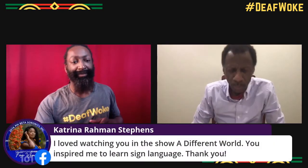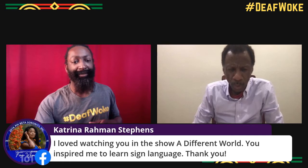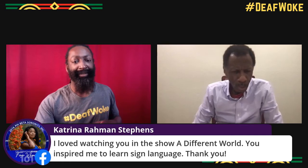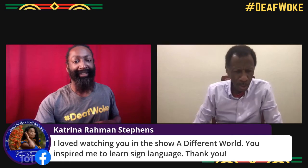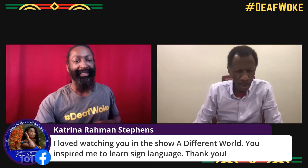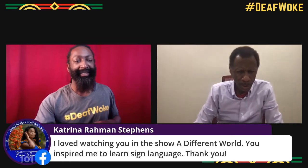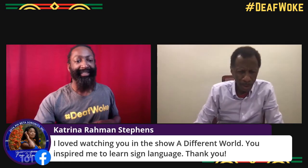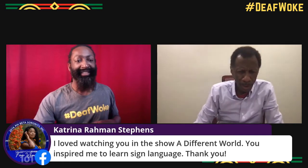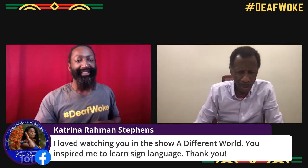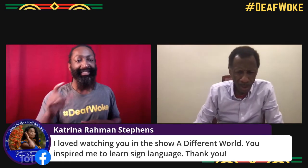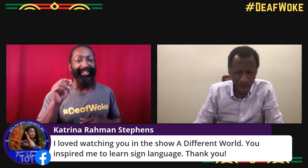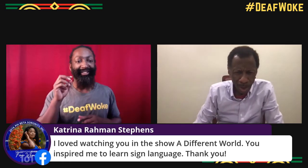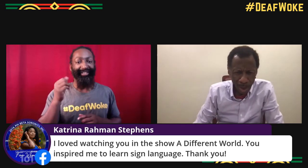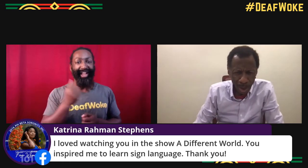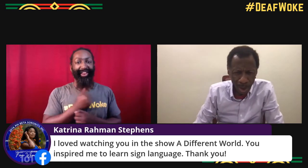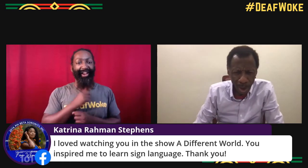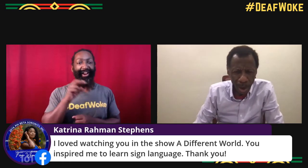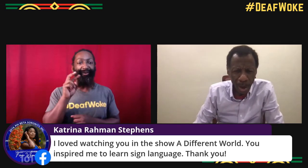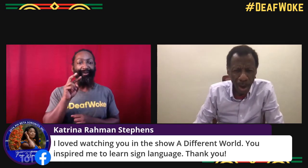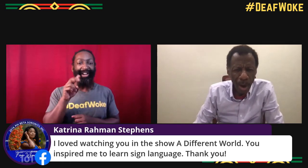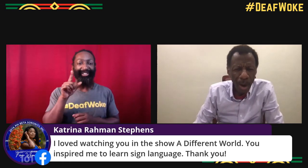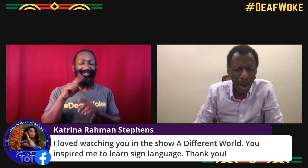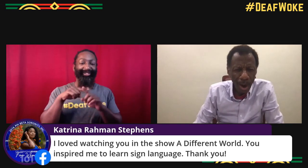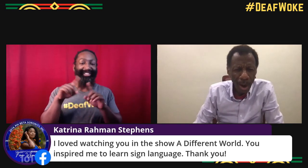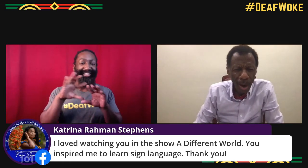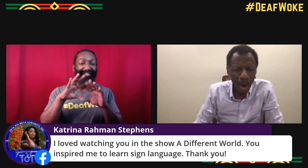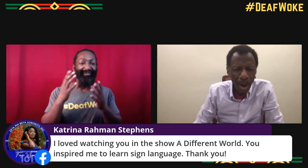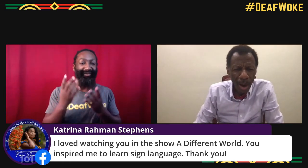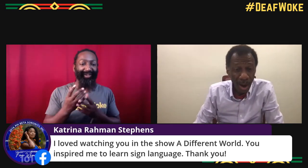and so here we go. A comment from that author.